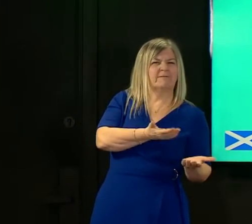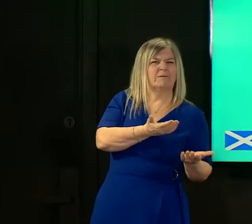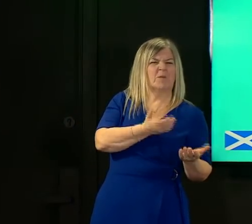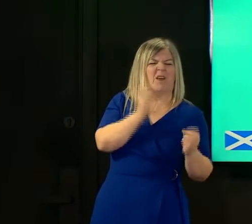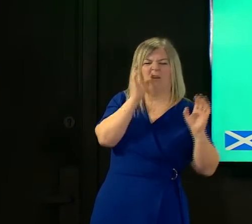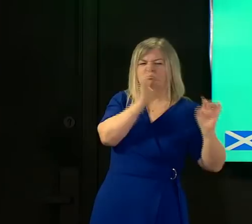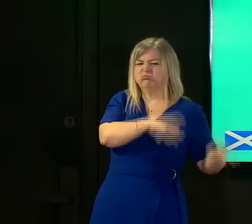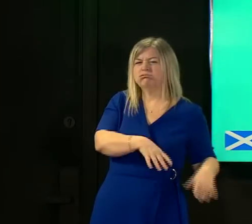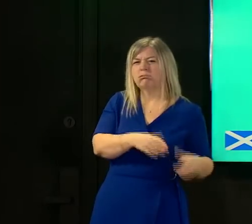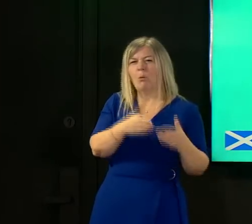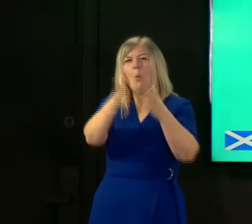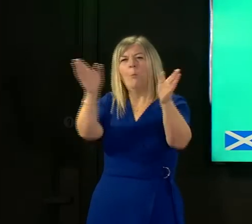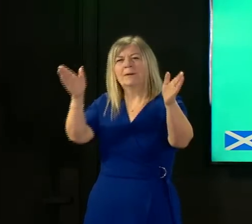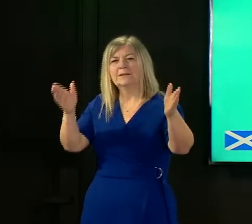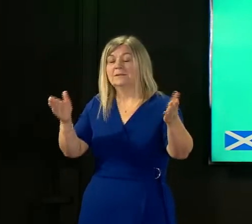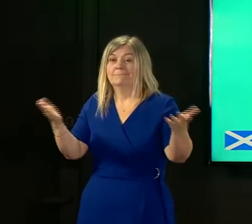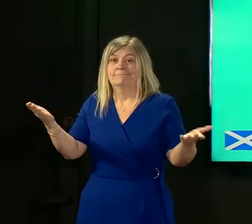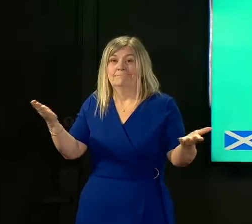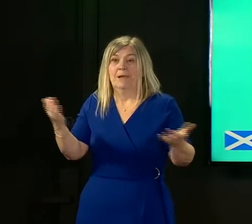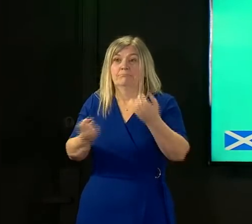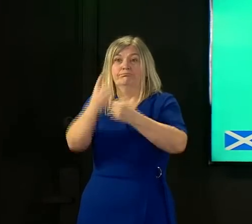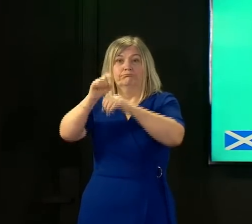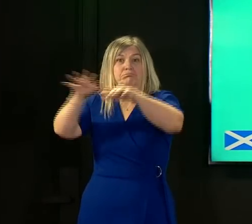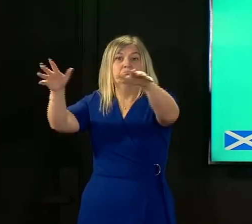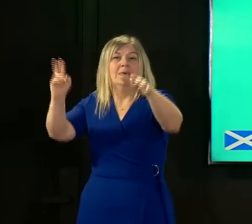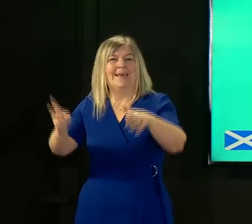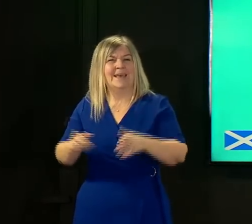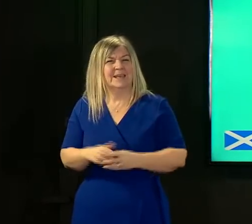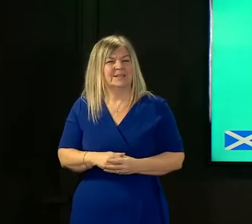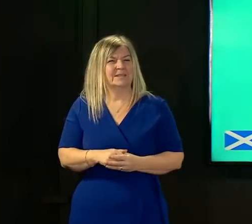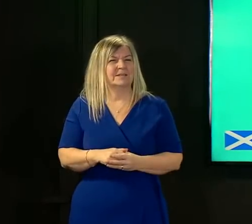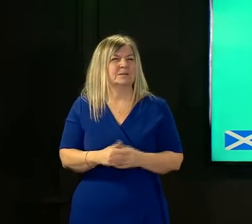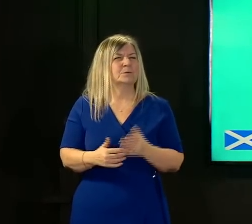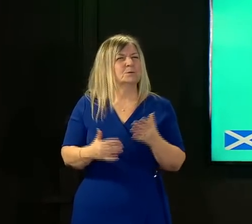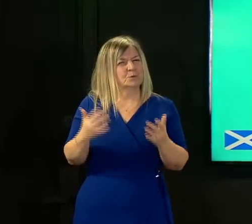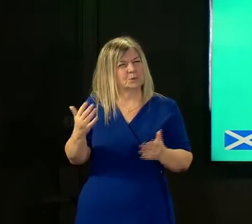a false indication of what's actually happening there so we'll continue to review that we review